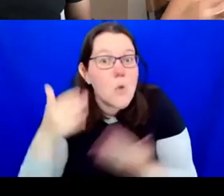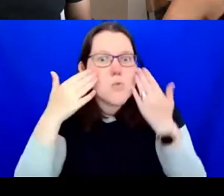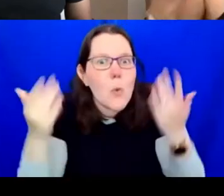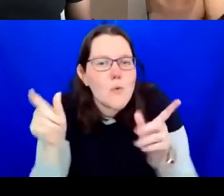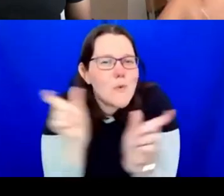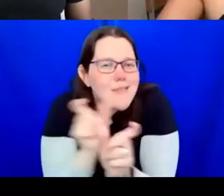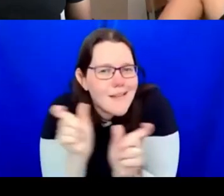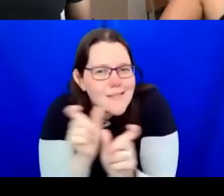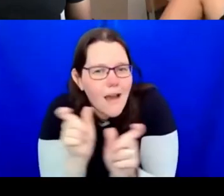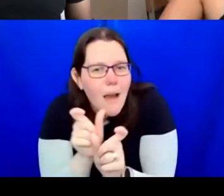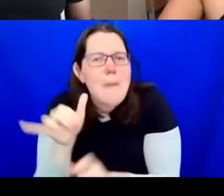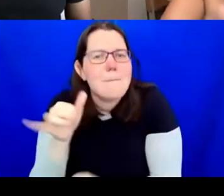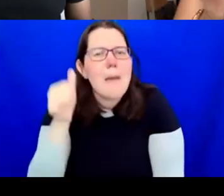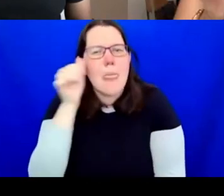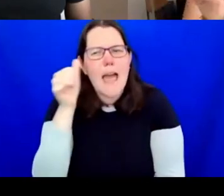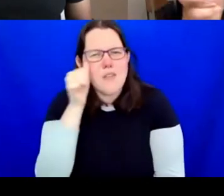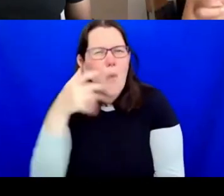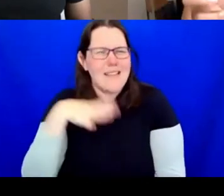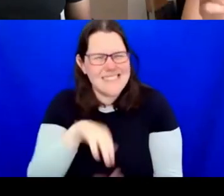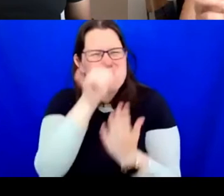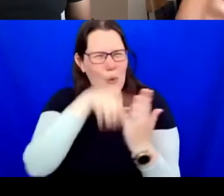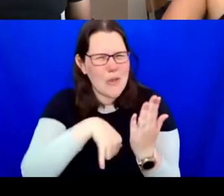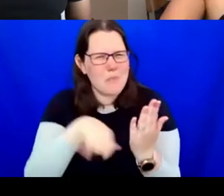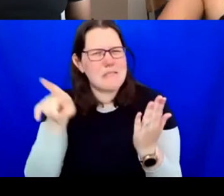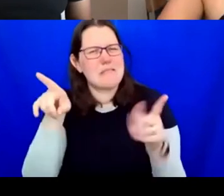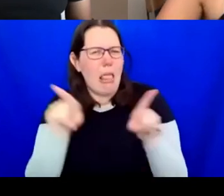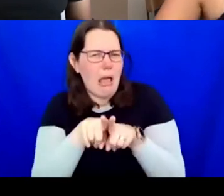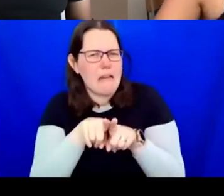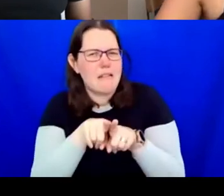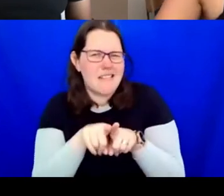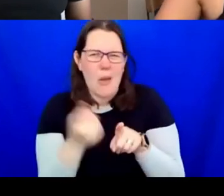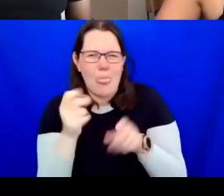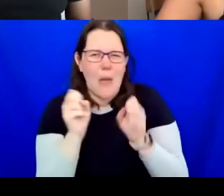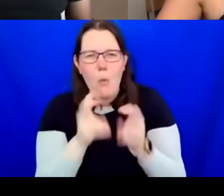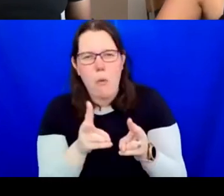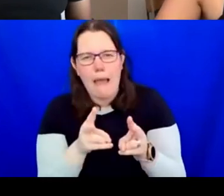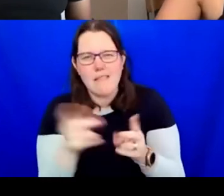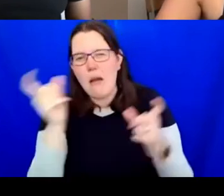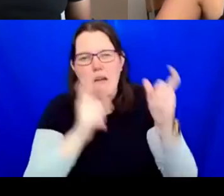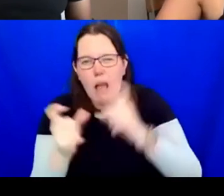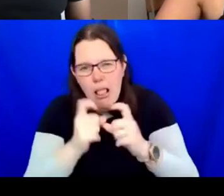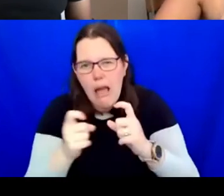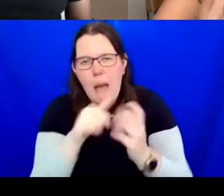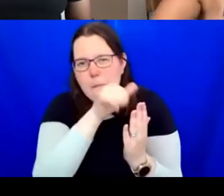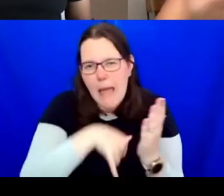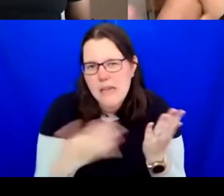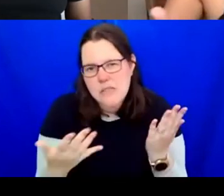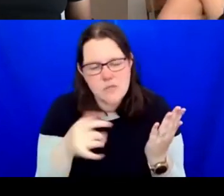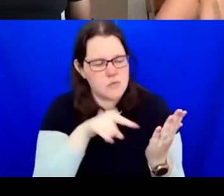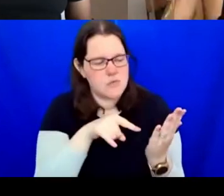never been given a diagnosis. It allows for that difference, I think, of who we are as humans.